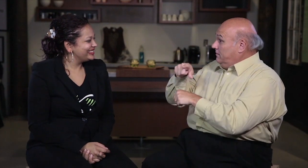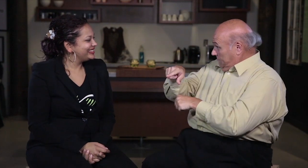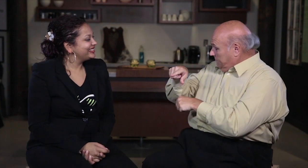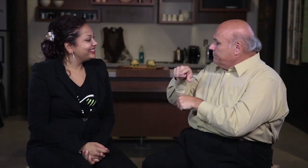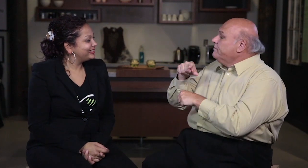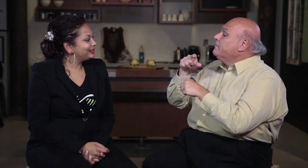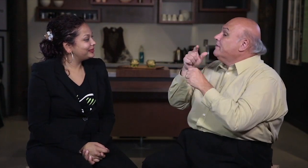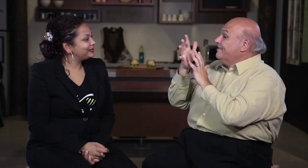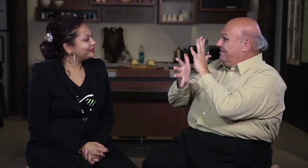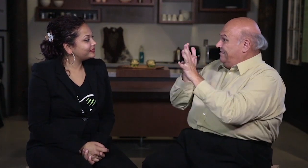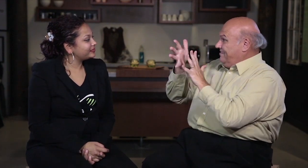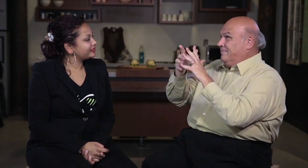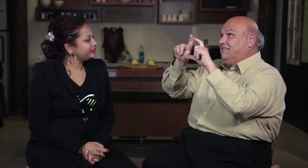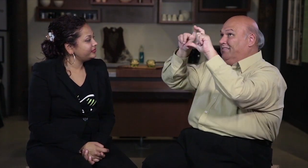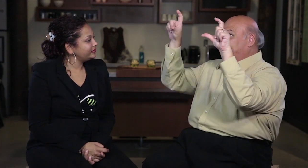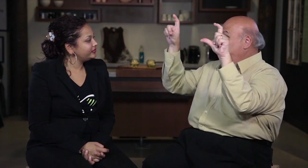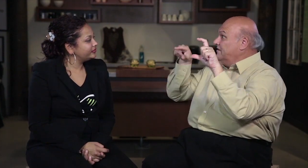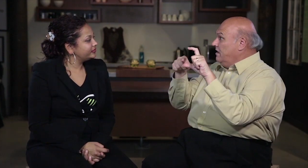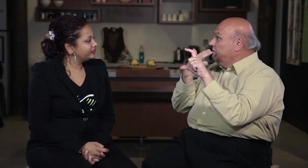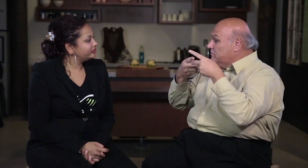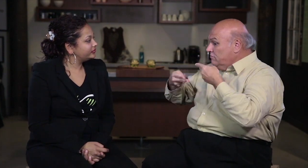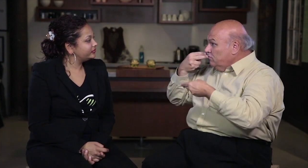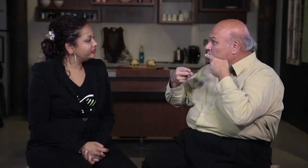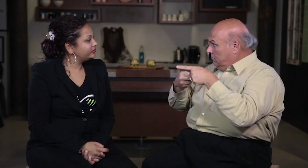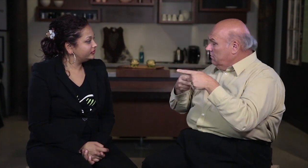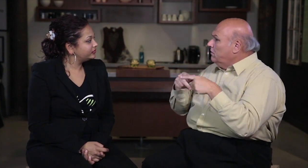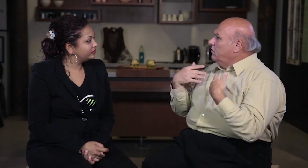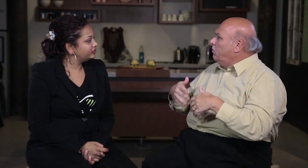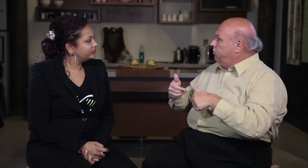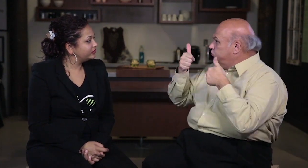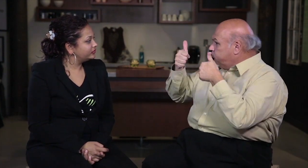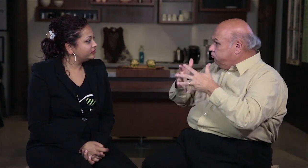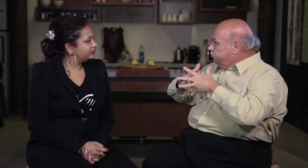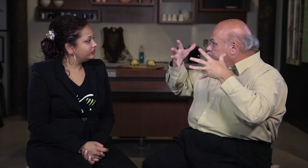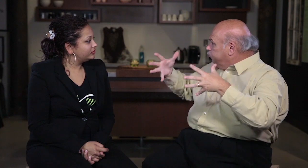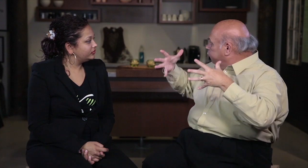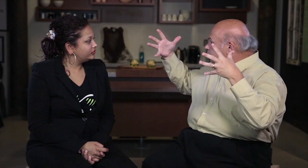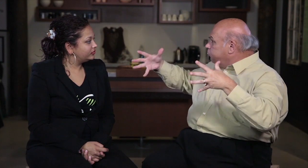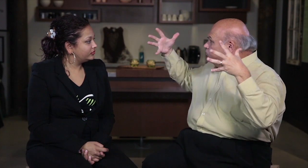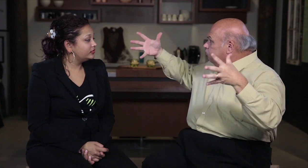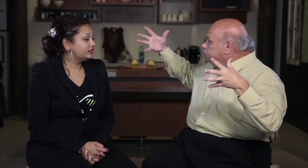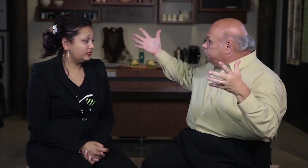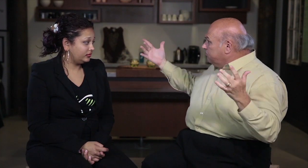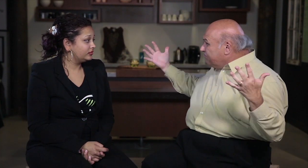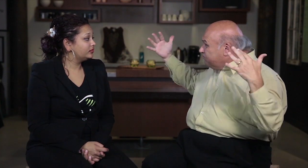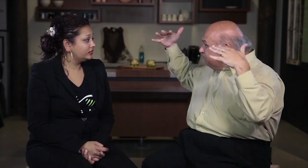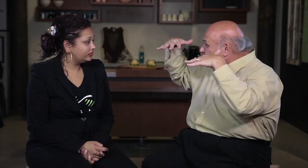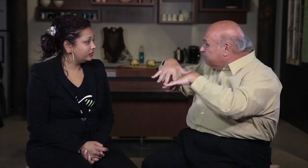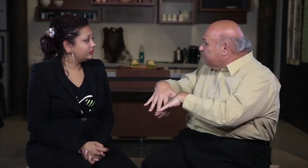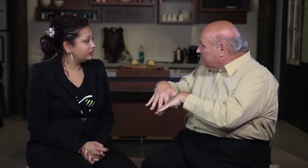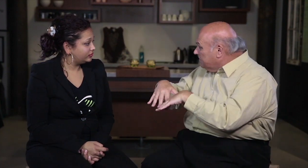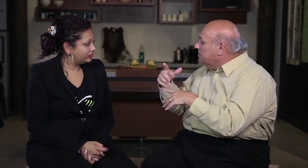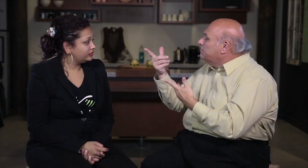The SIGNS restaurant, how is it going, is business growing? Are people coming? Do people come